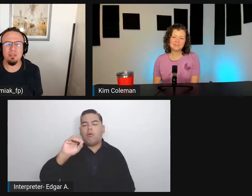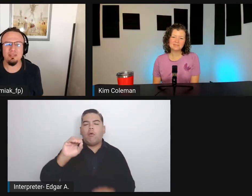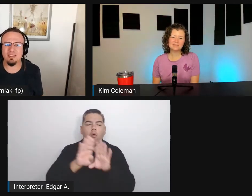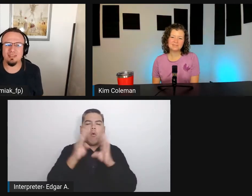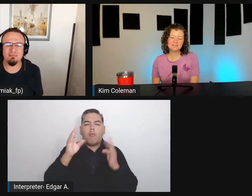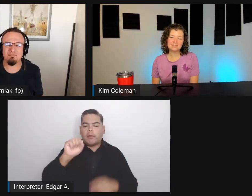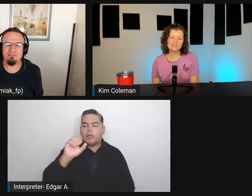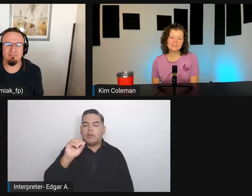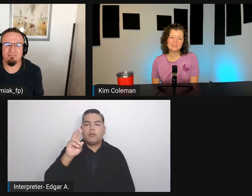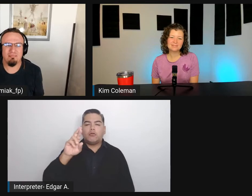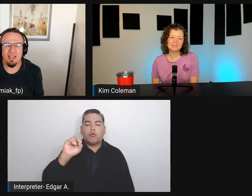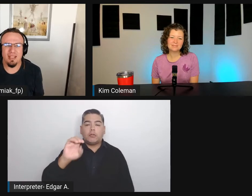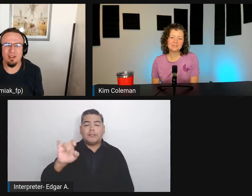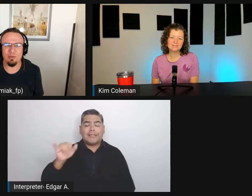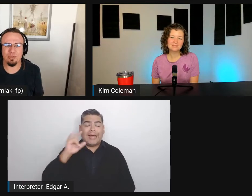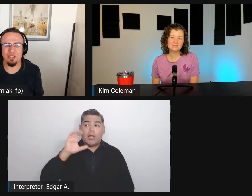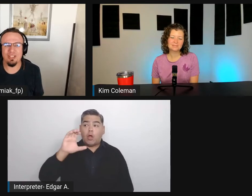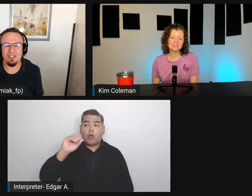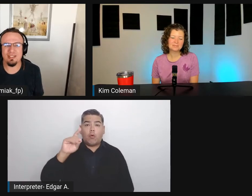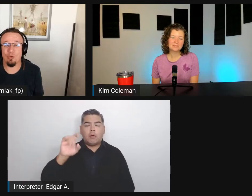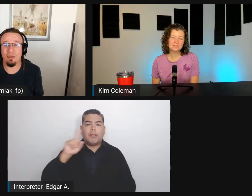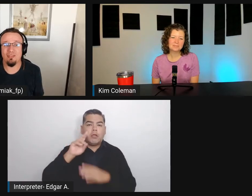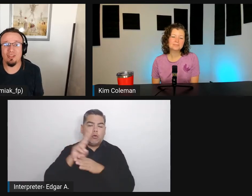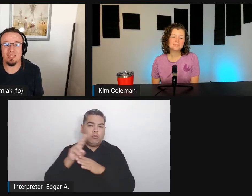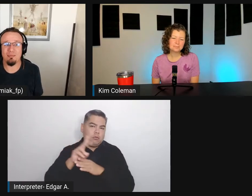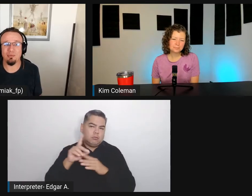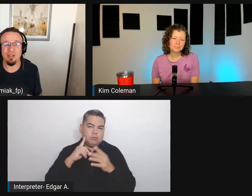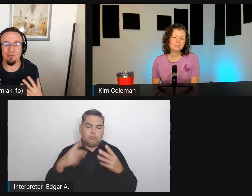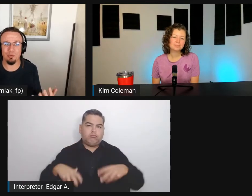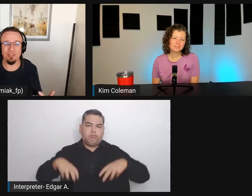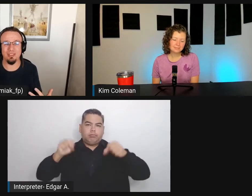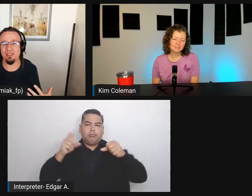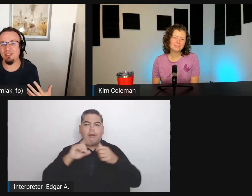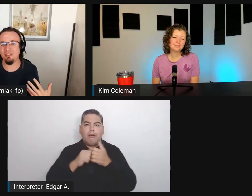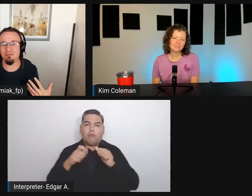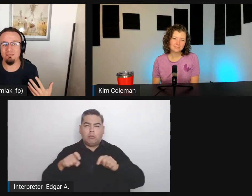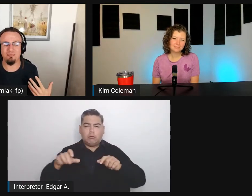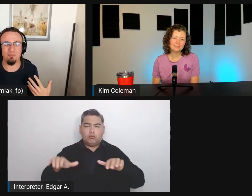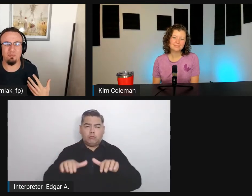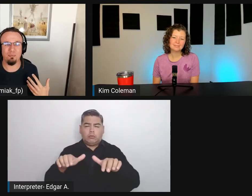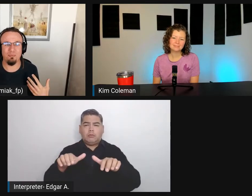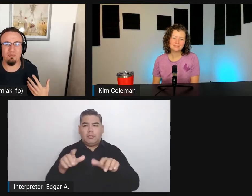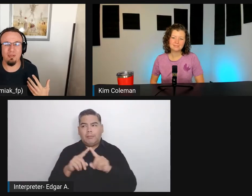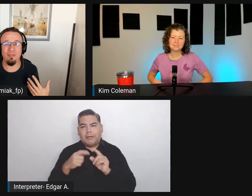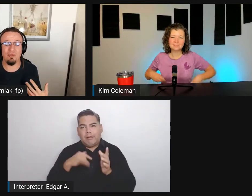I mean AI also changed so many things about how we--